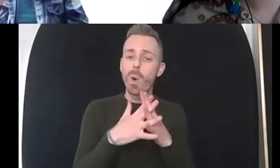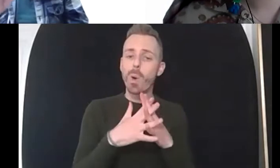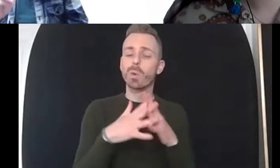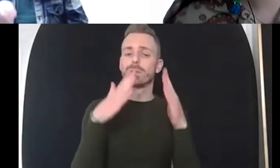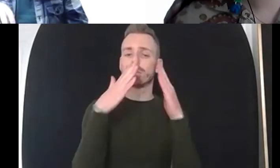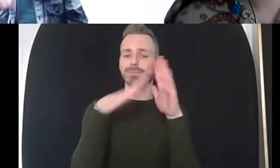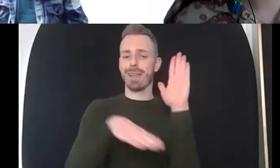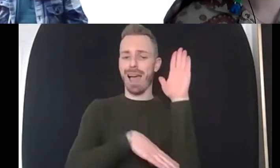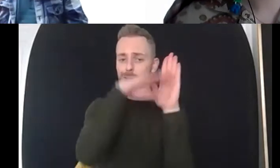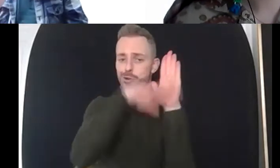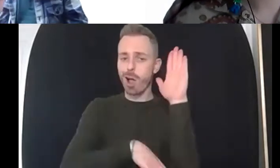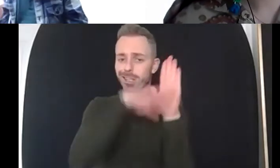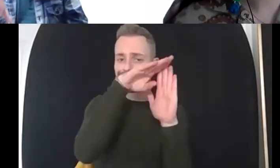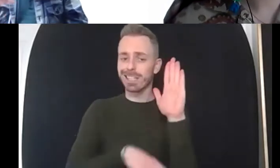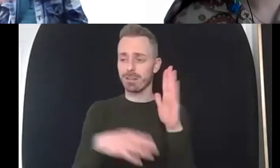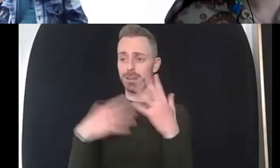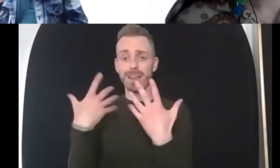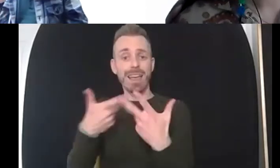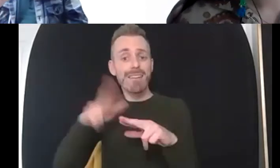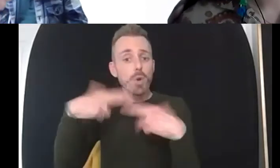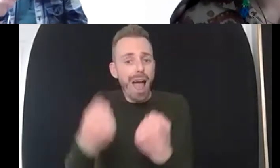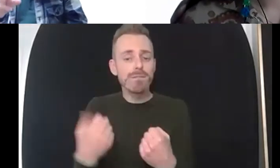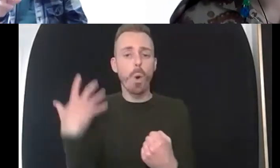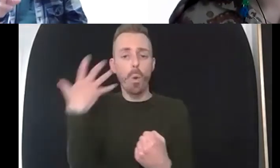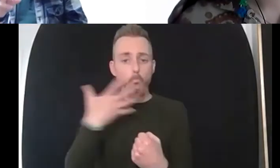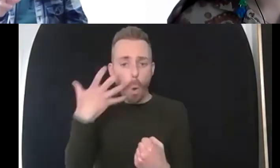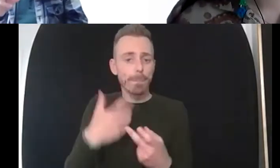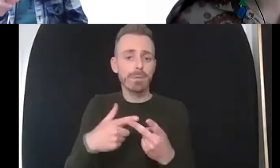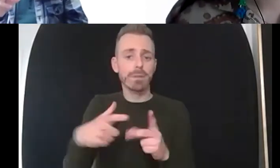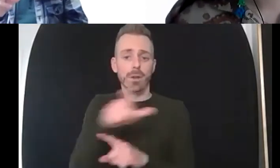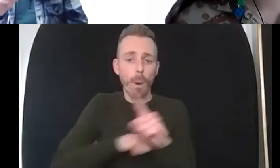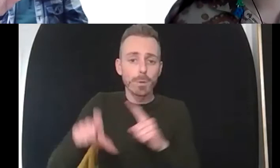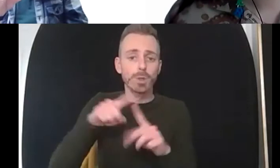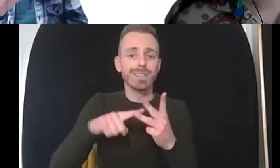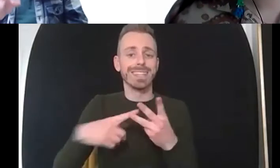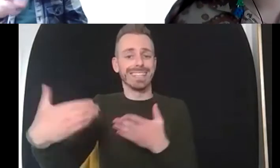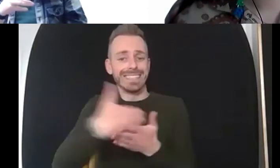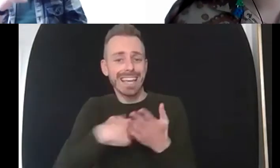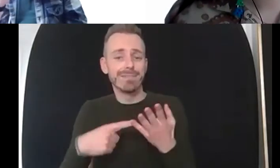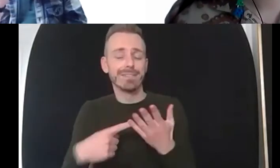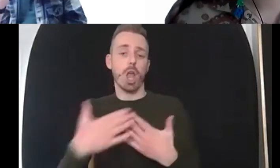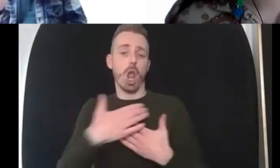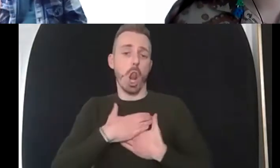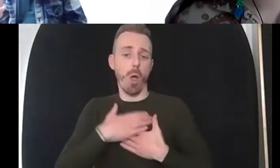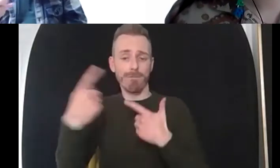place of safety sense of community a sense of love um whether that's for themselves or through from